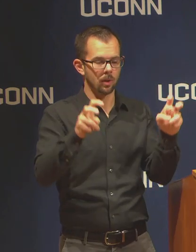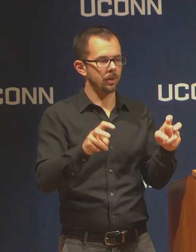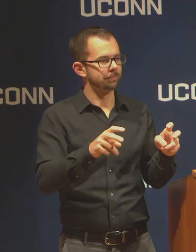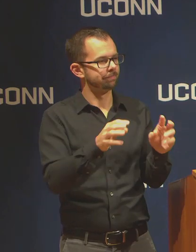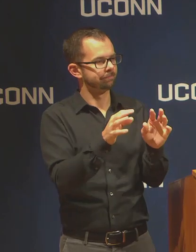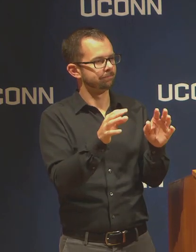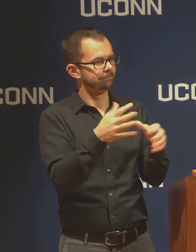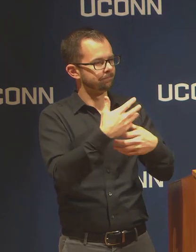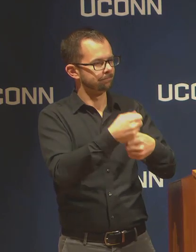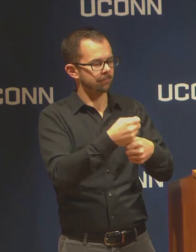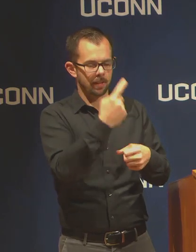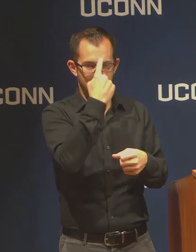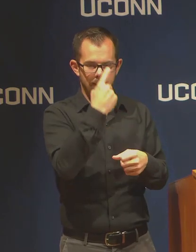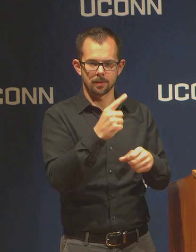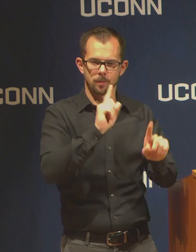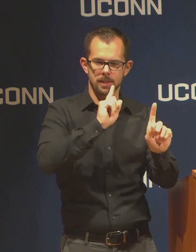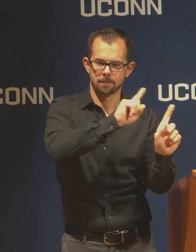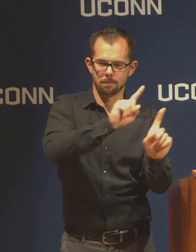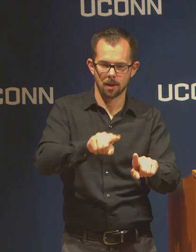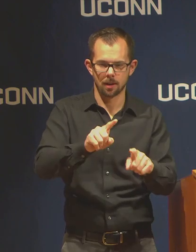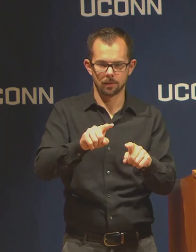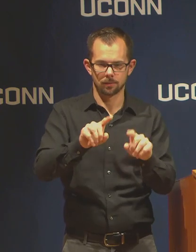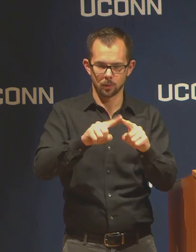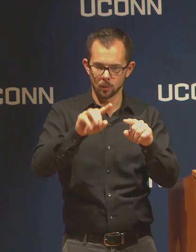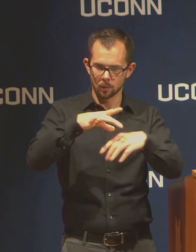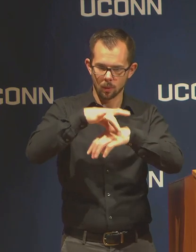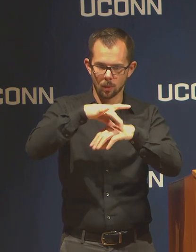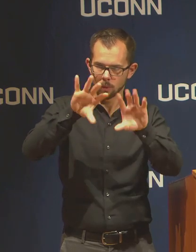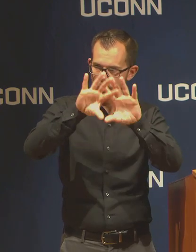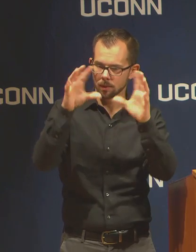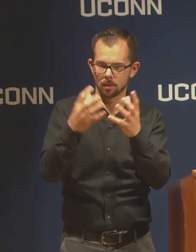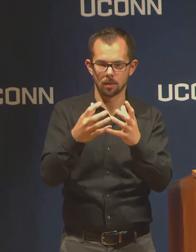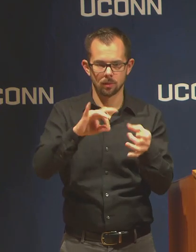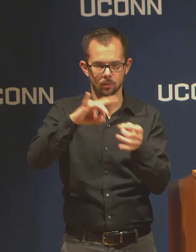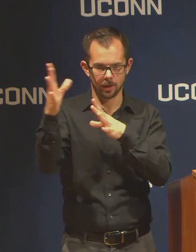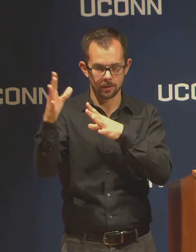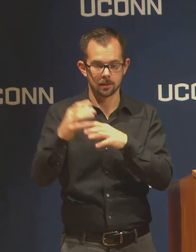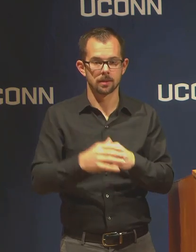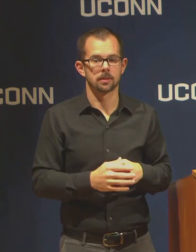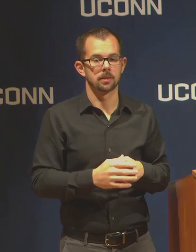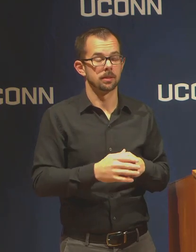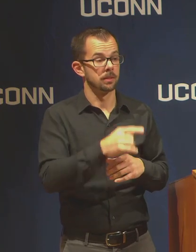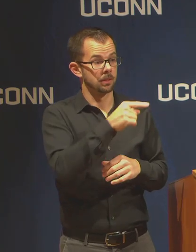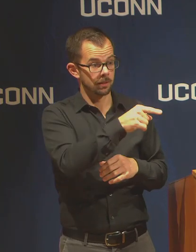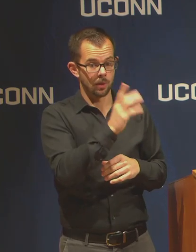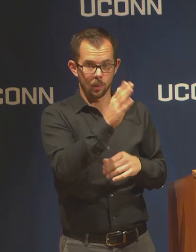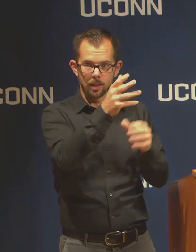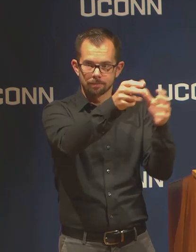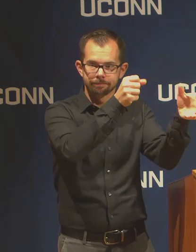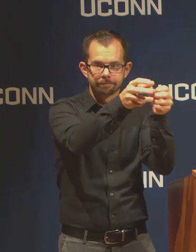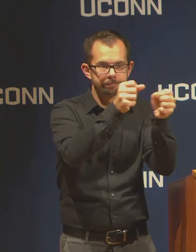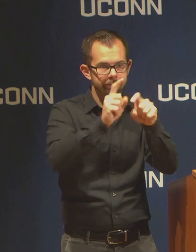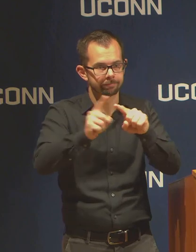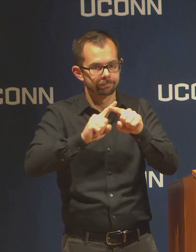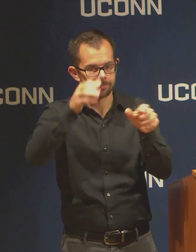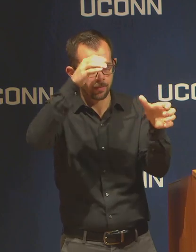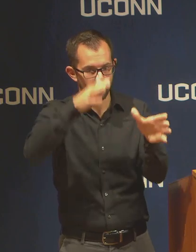which will bring to bear the perspectives of colleagues ranging